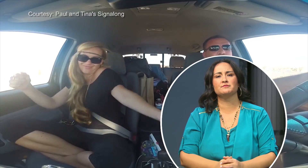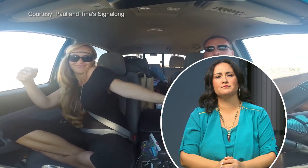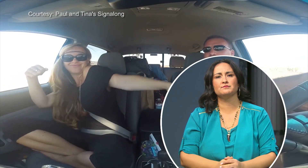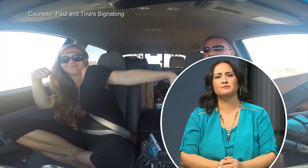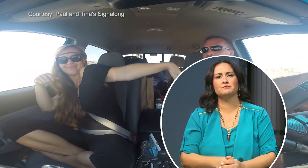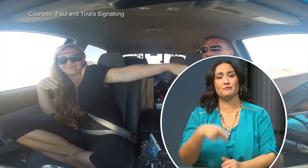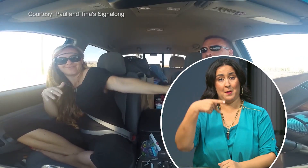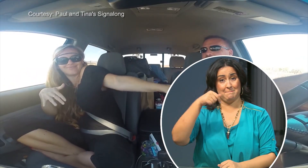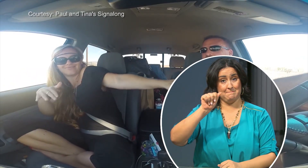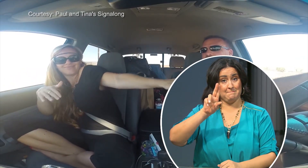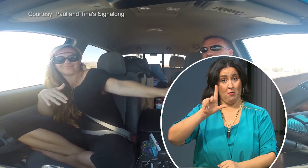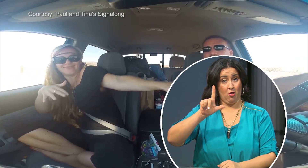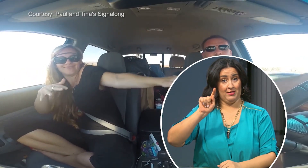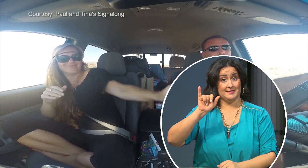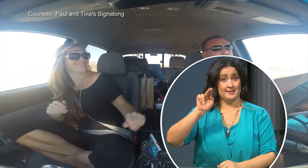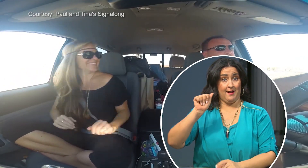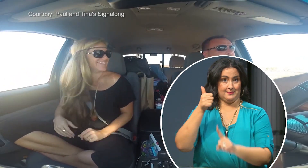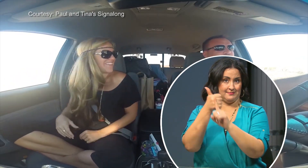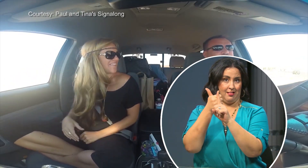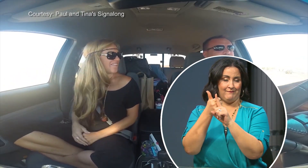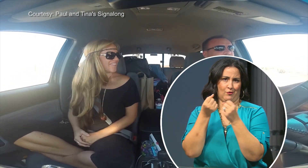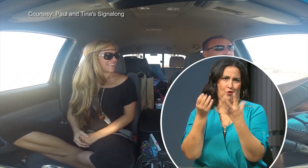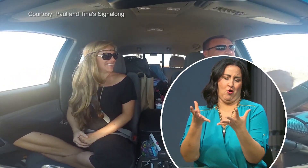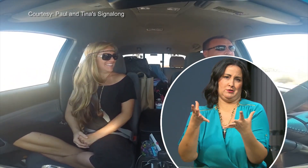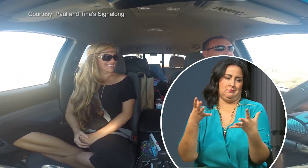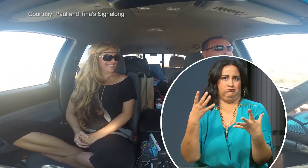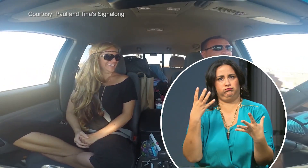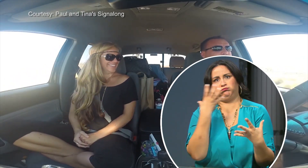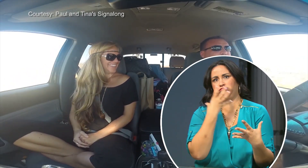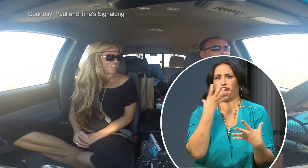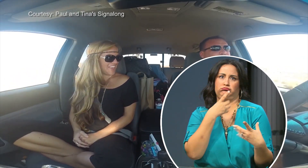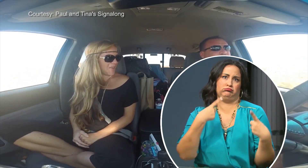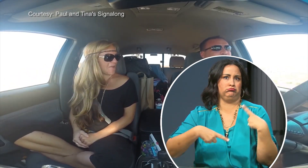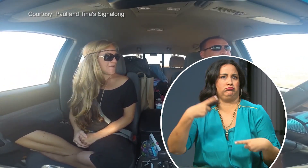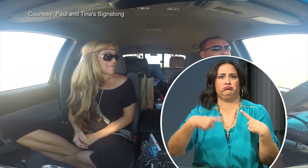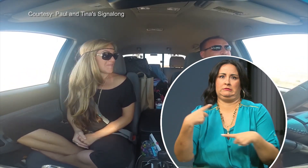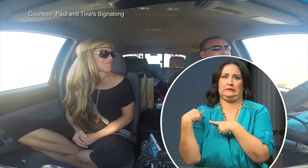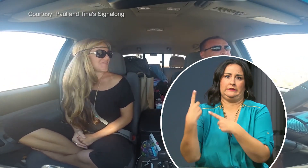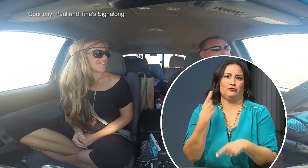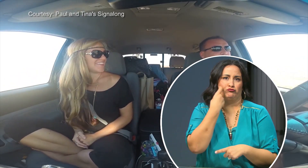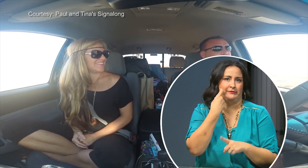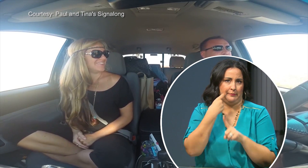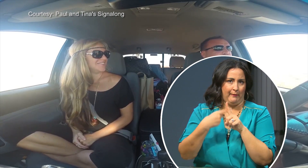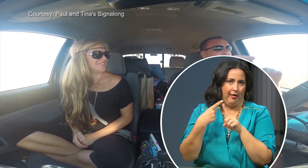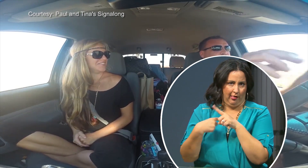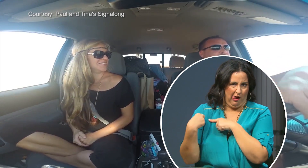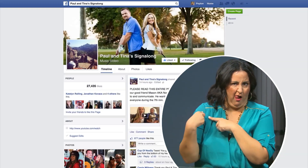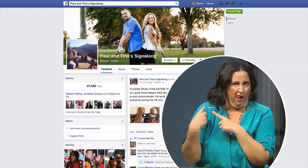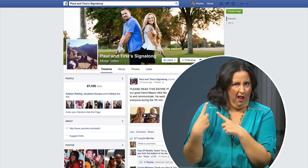Paul and Tina have been the source of much contention in recent months but decided to